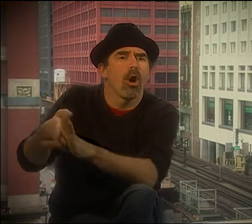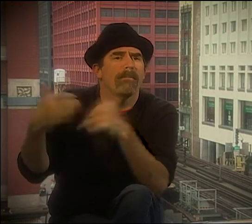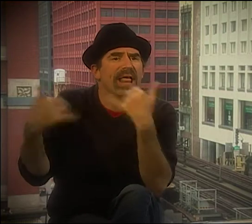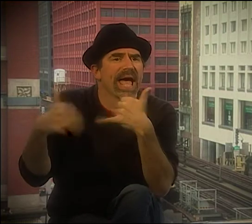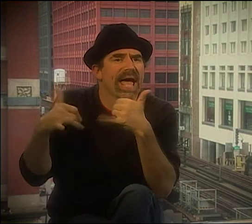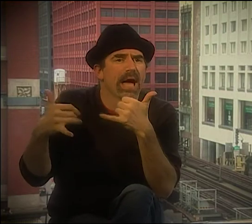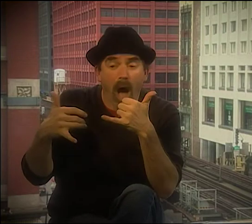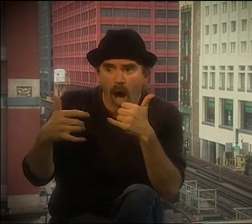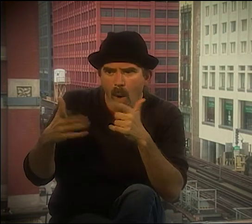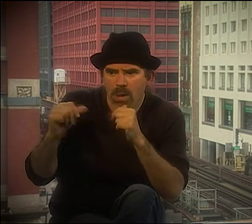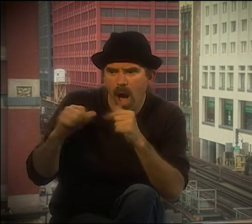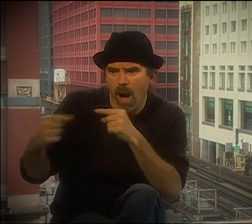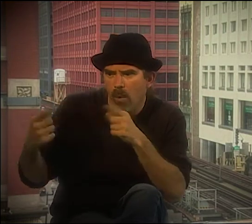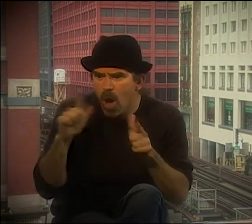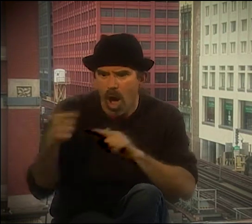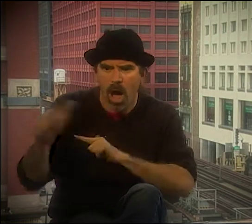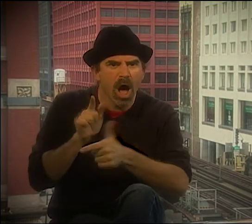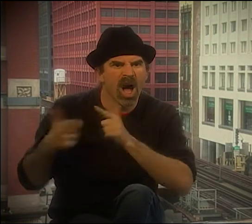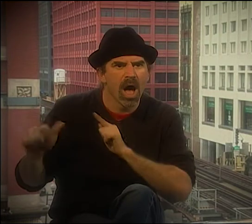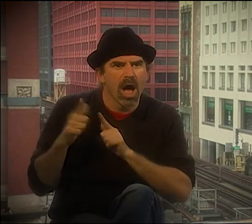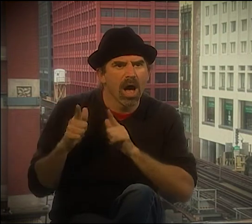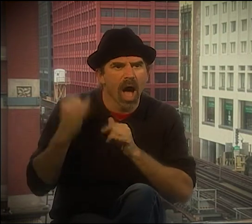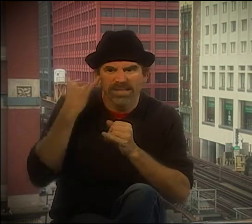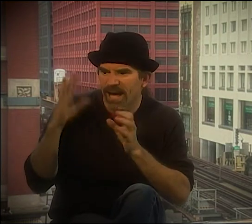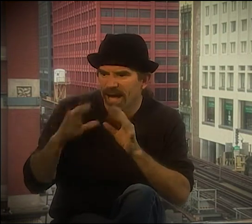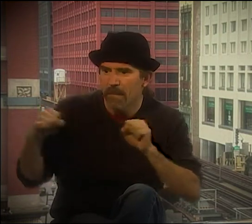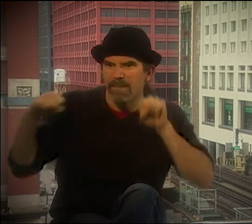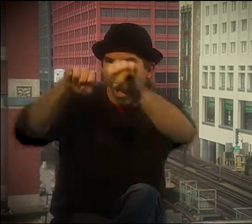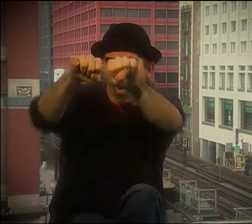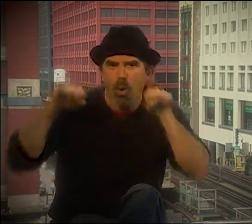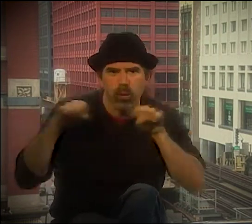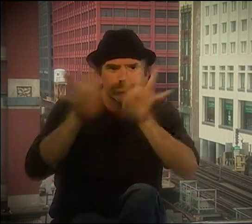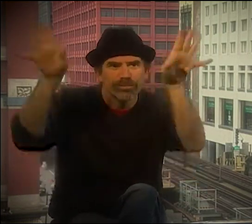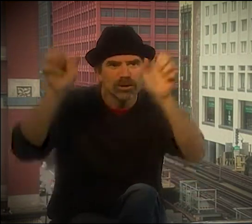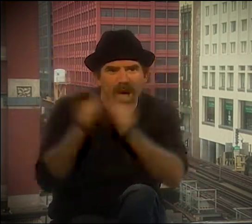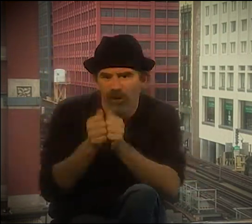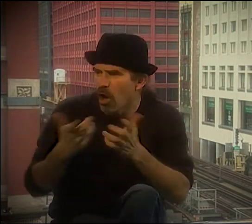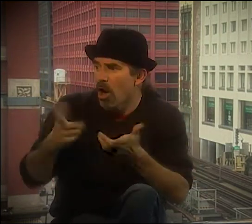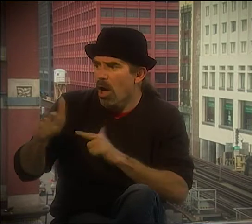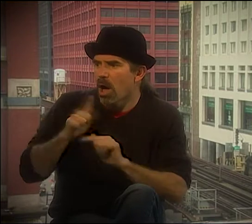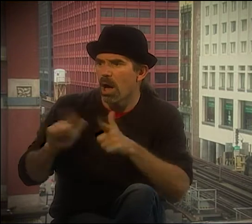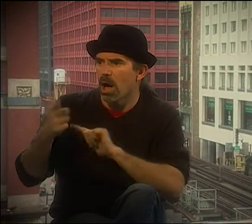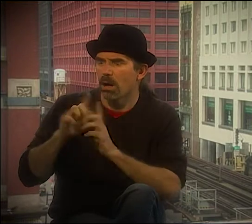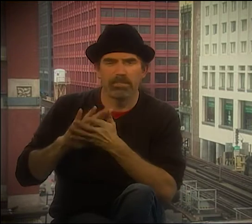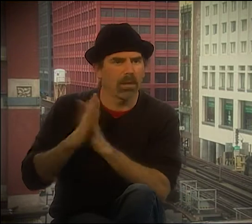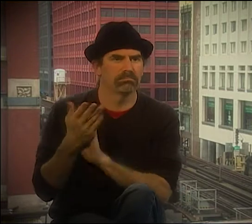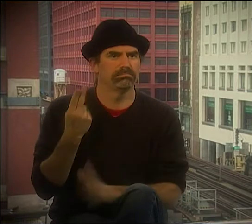THE BACK AND FORTH AND THE BACK AND FORTH. THAT WAS ALL HER, AND THEN, YOU KNOW, HOW IT WOULD JOIN.